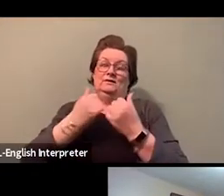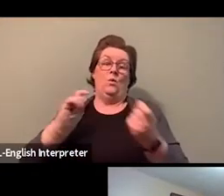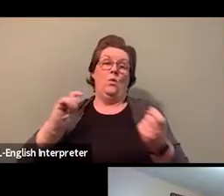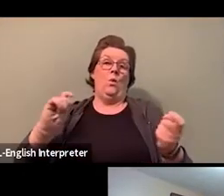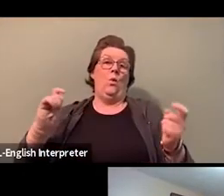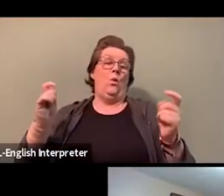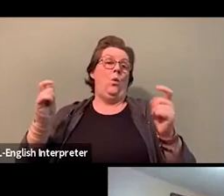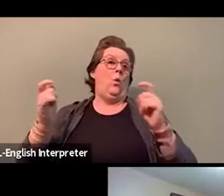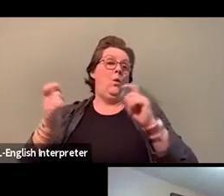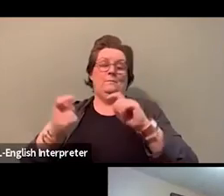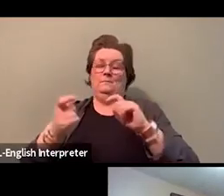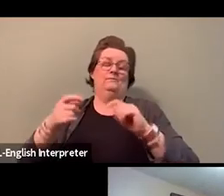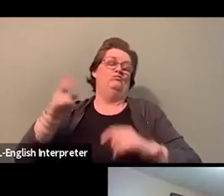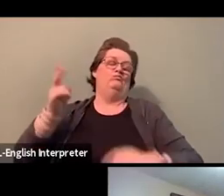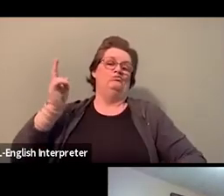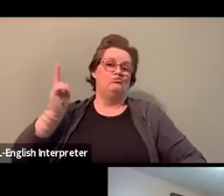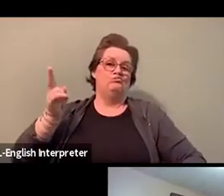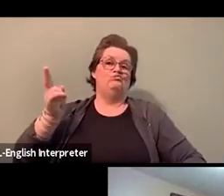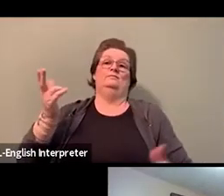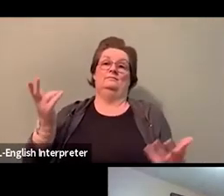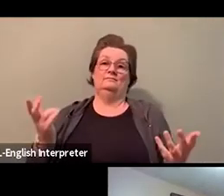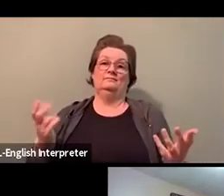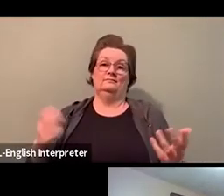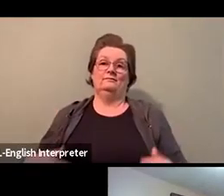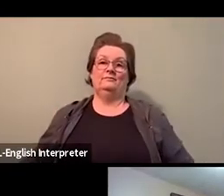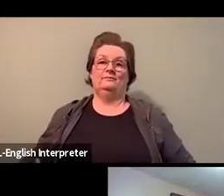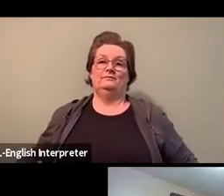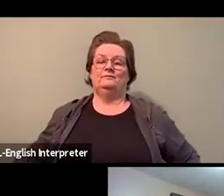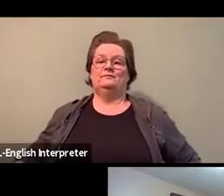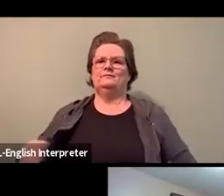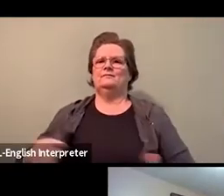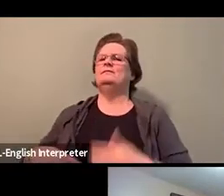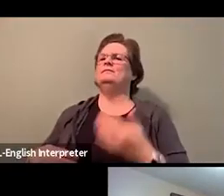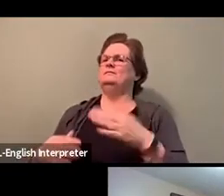Thank you for sharing your experiences and the challenges